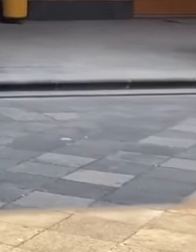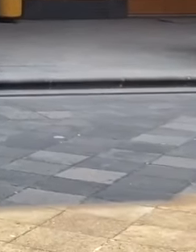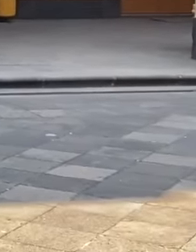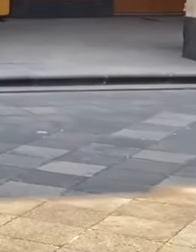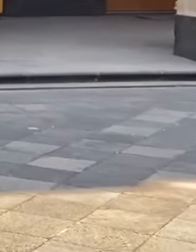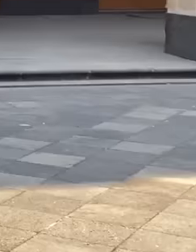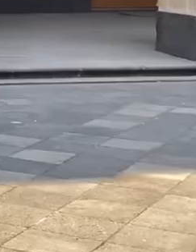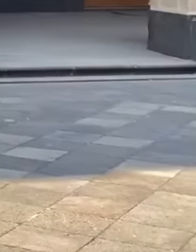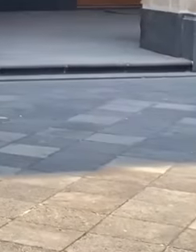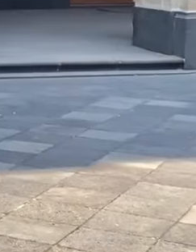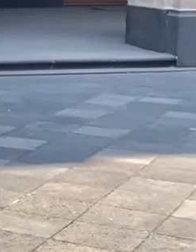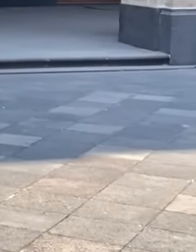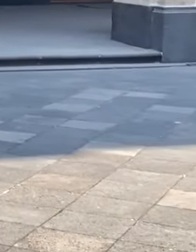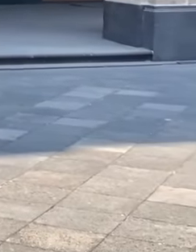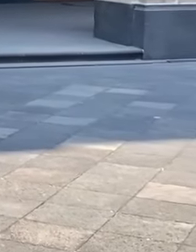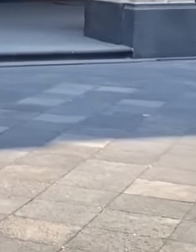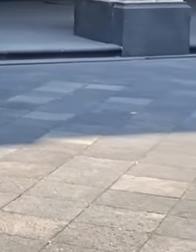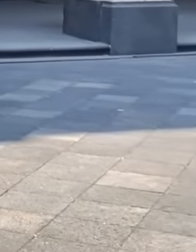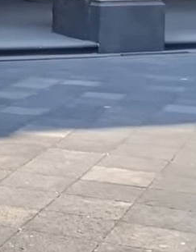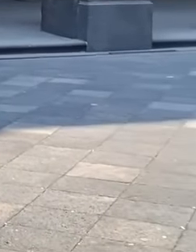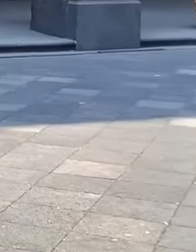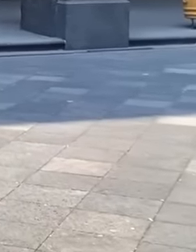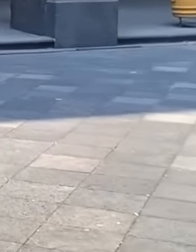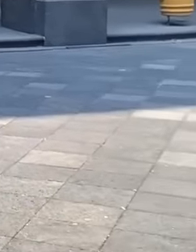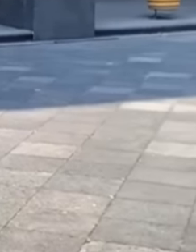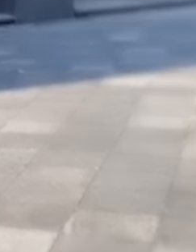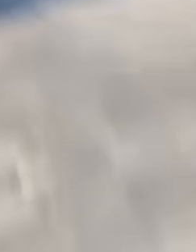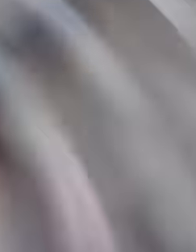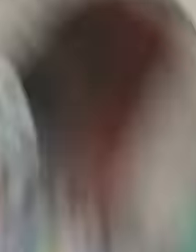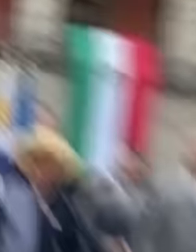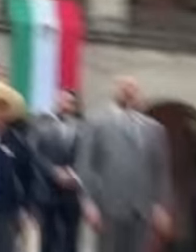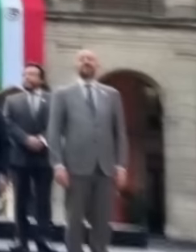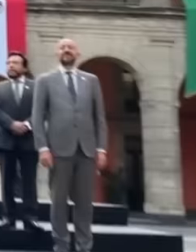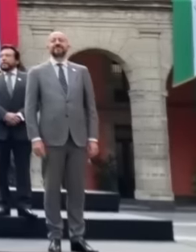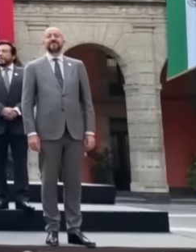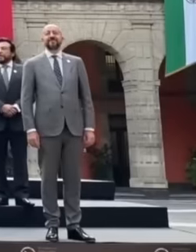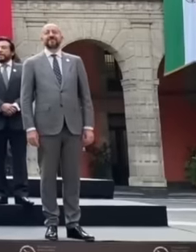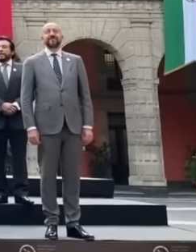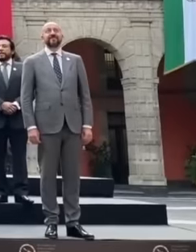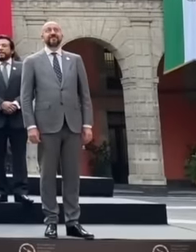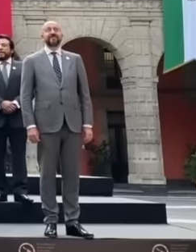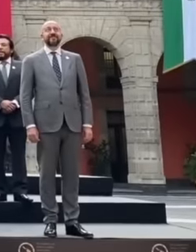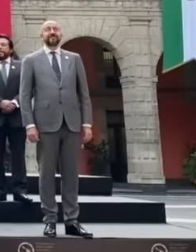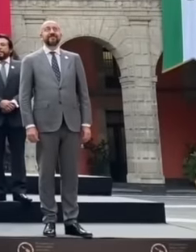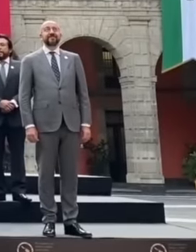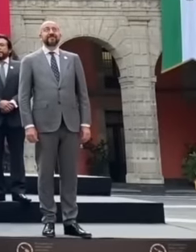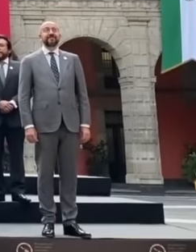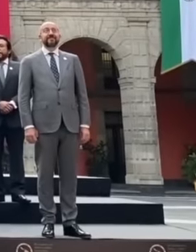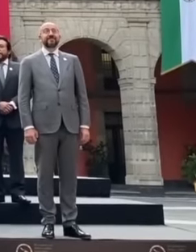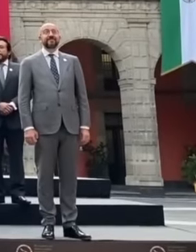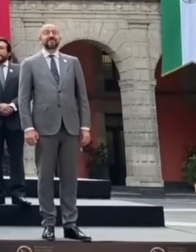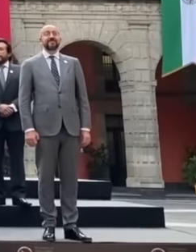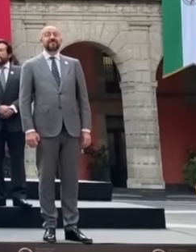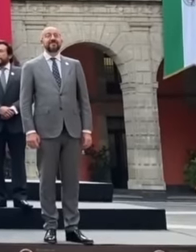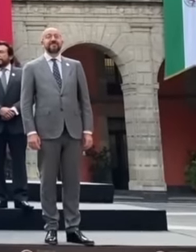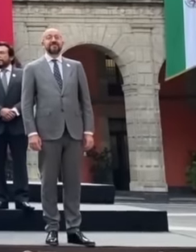presidents in the world. gained popularity not only in Mexico but throughout the world,